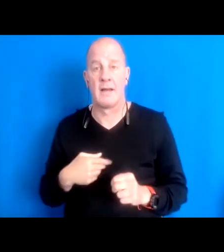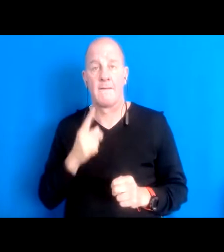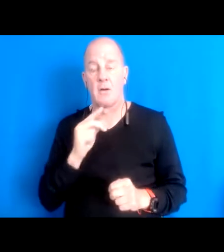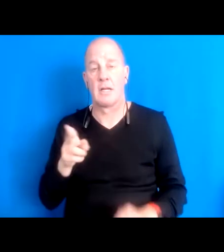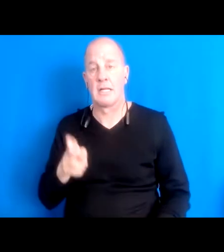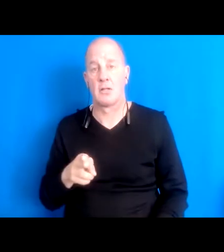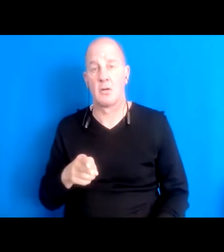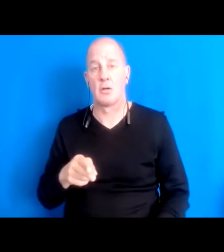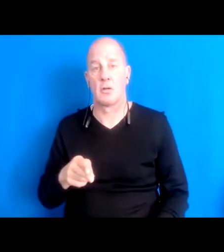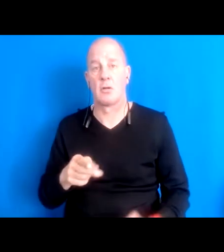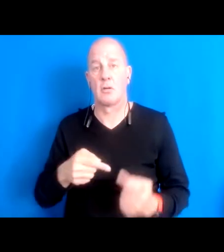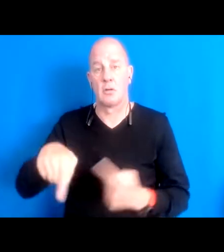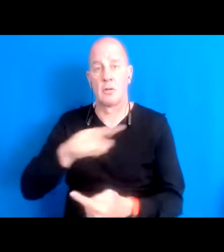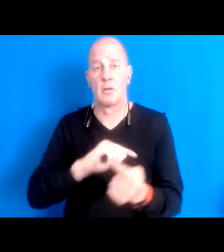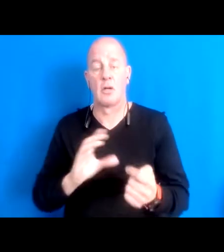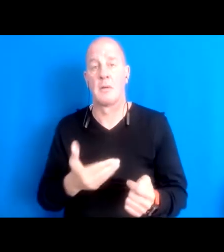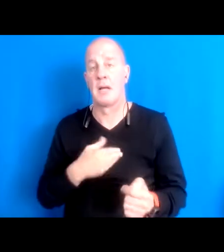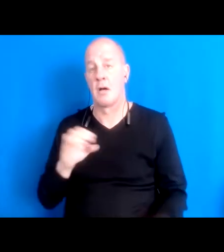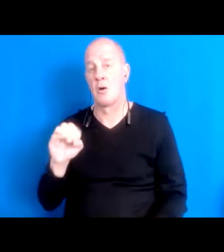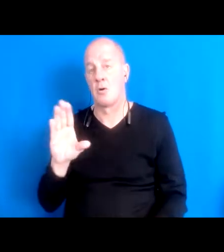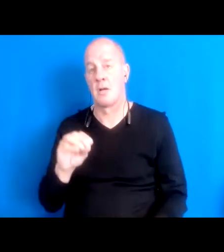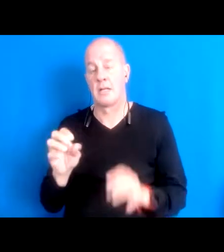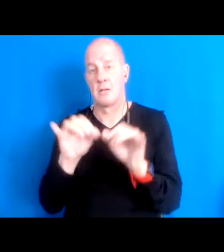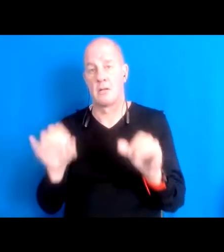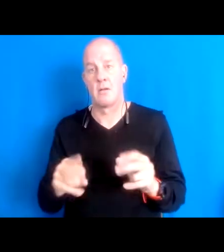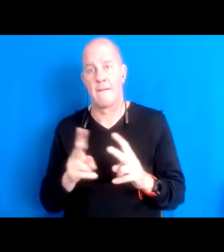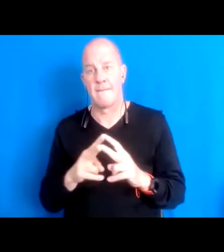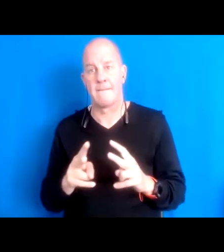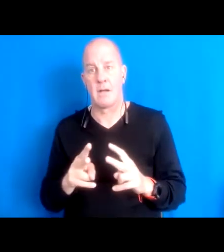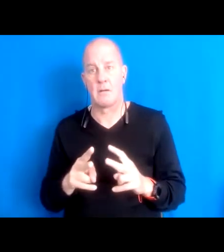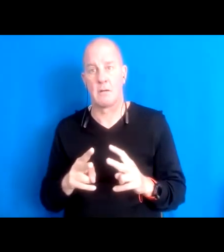are incredibly fire prone because they haven't been cared for, for 150 years.